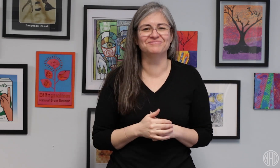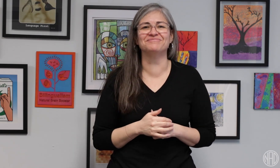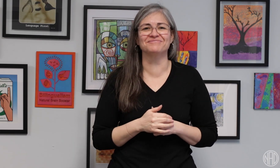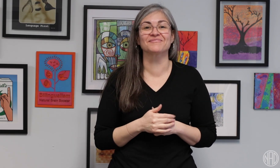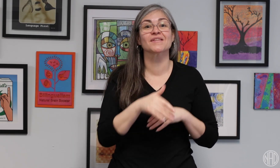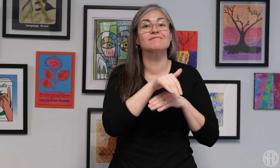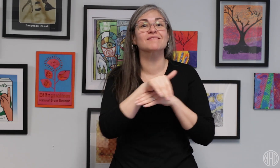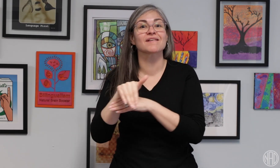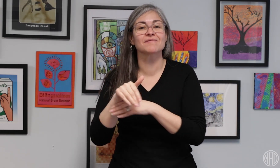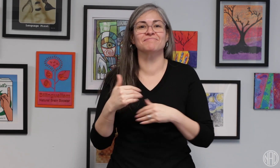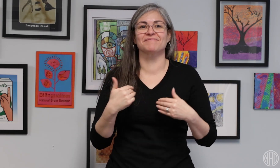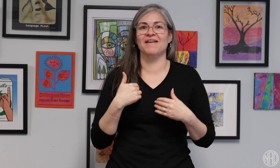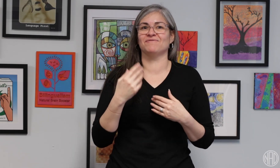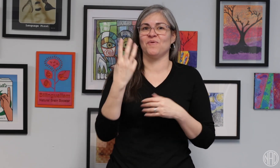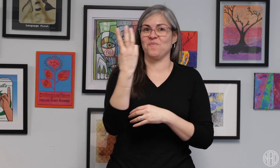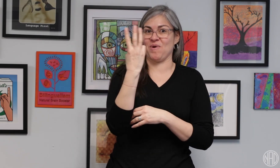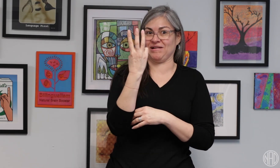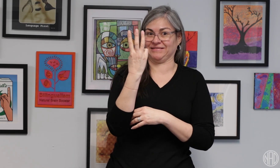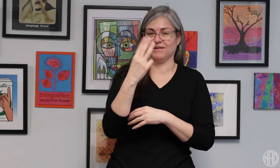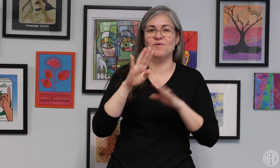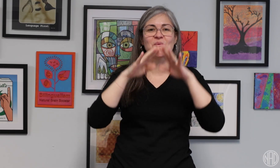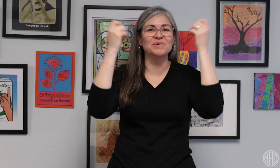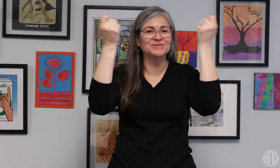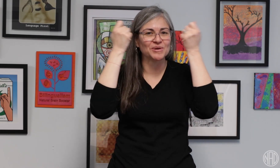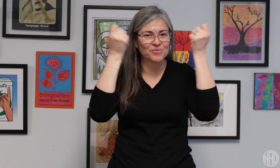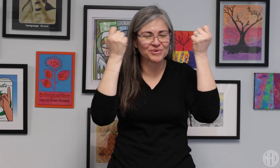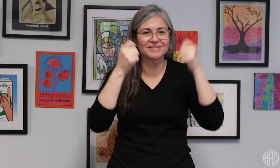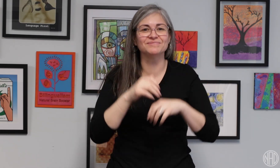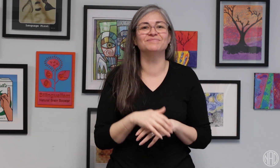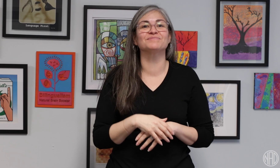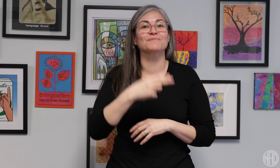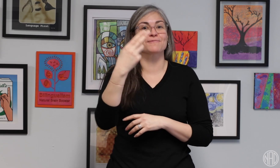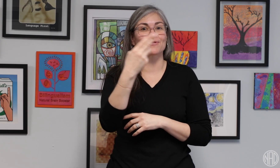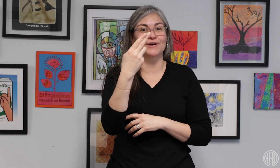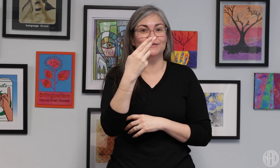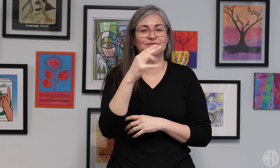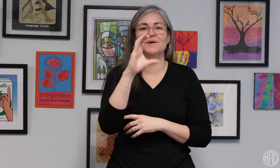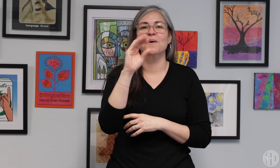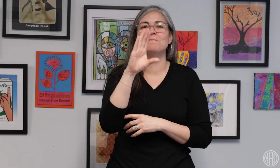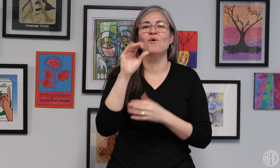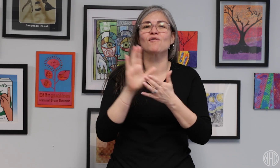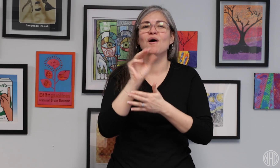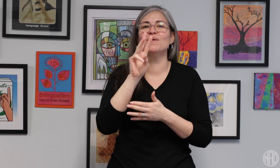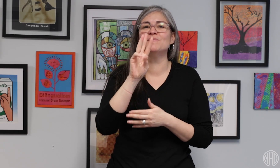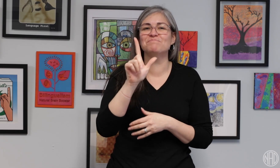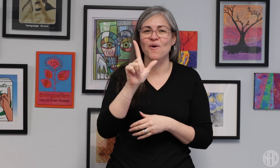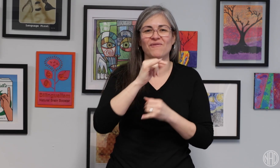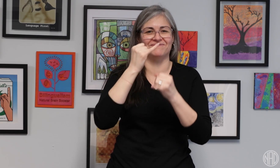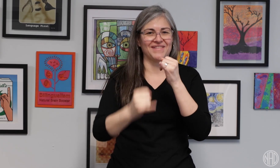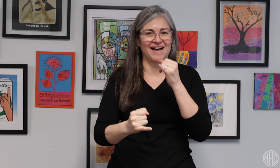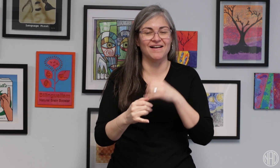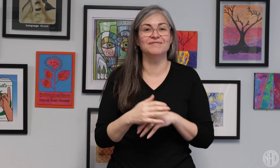Our NAD@Night events line-up begins with the Opening Ceremony on Wednesday (July 1st), College Bowl (CoBo) Finals on Thursday,